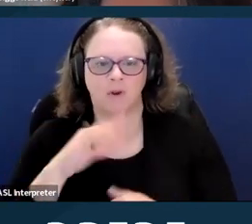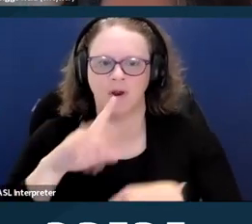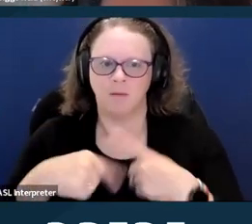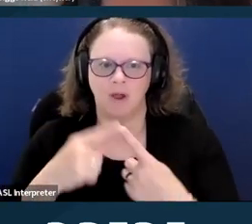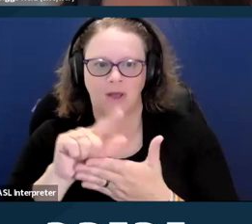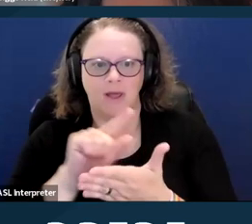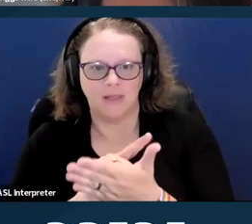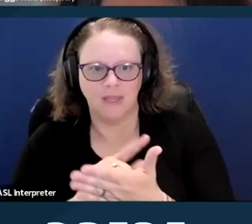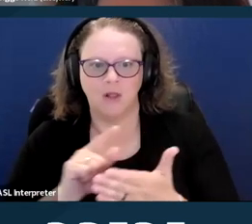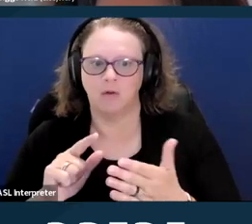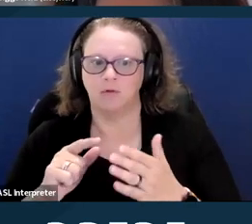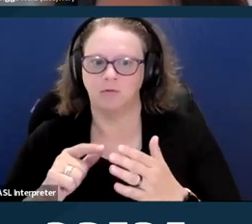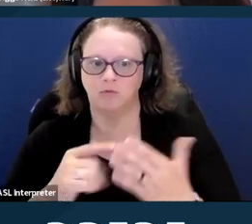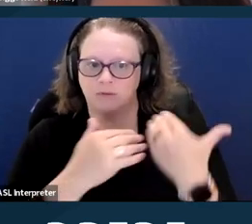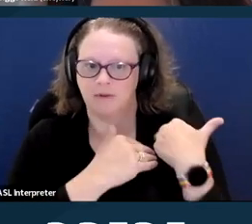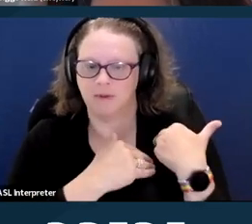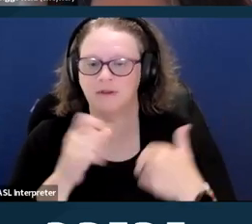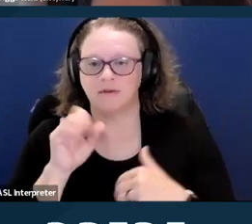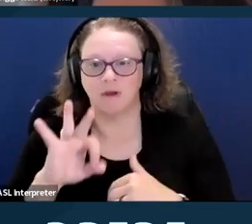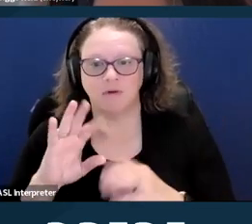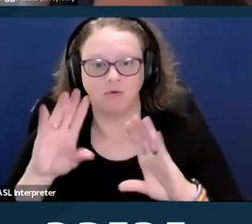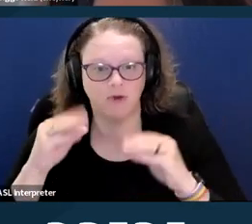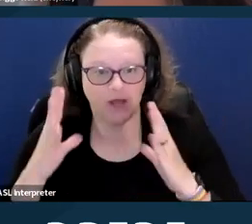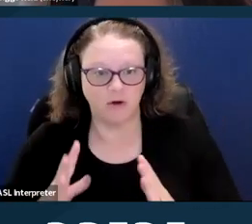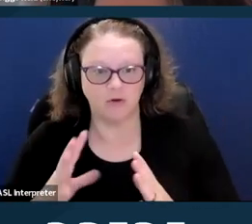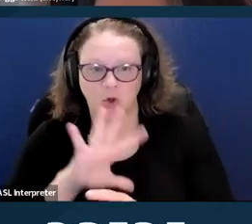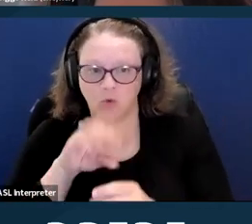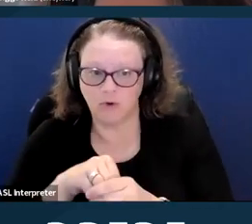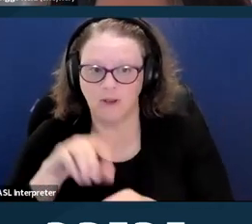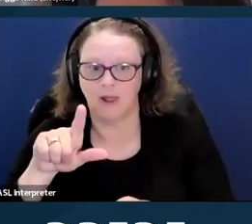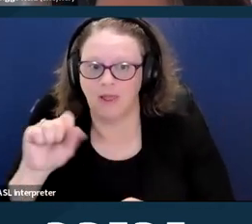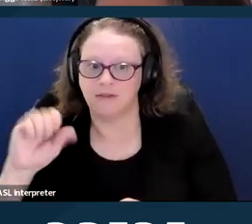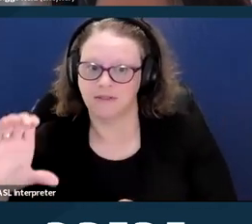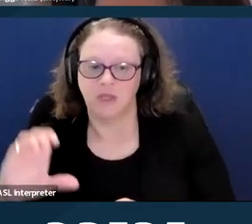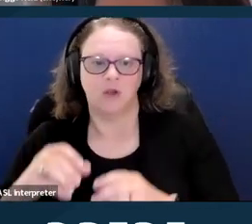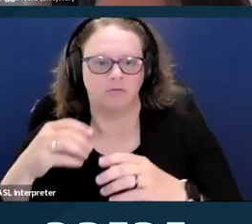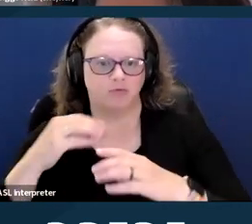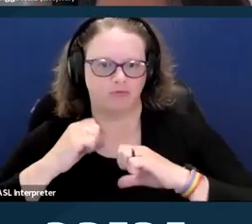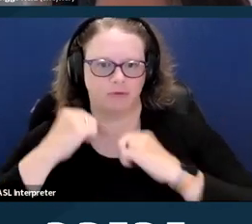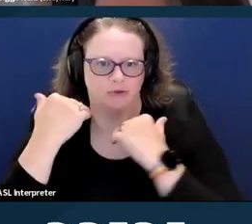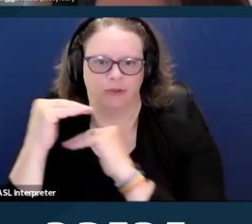in abortion litigation and proceedings, reasonable accommodations and supportive decision-making,